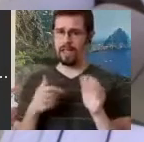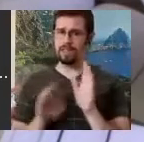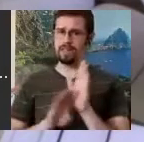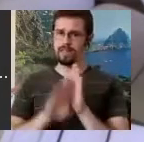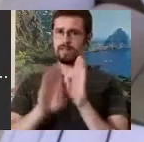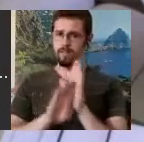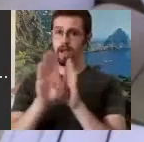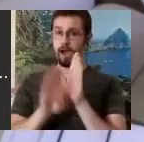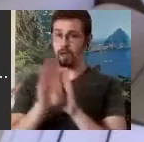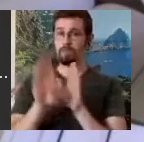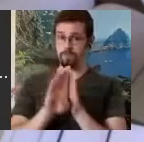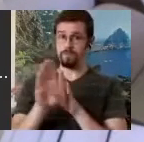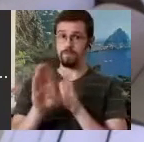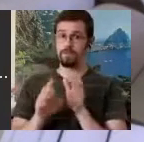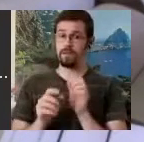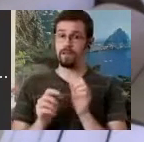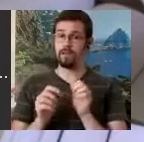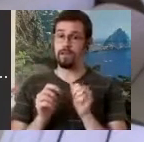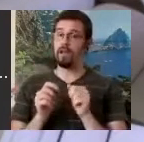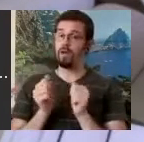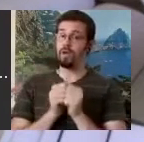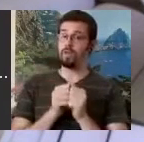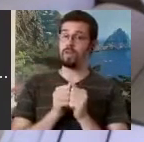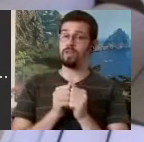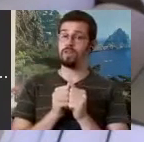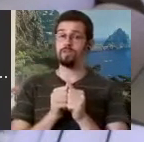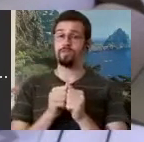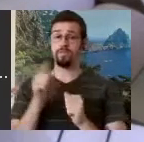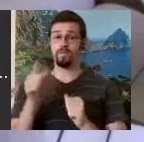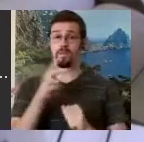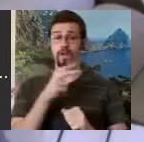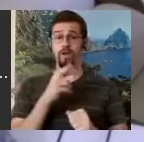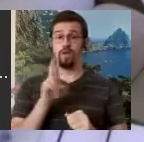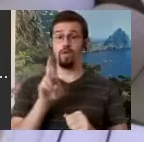from the Royal Danish Ballet system of training and got the courage